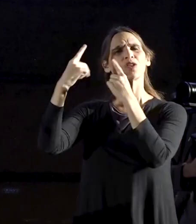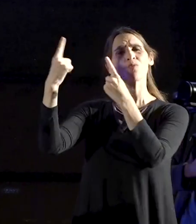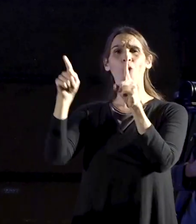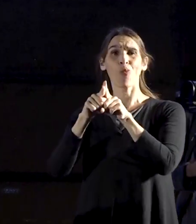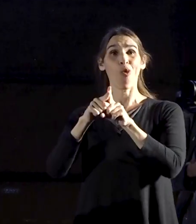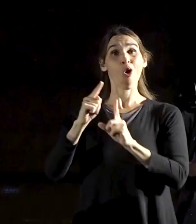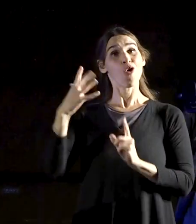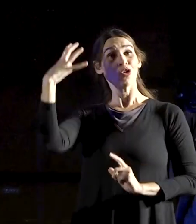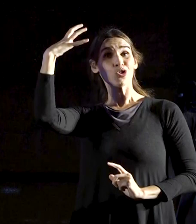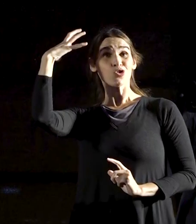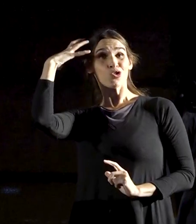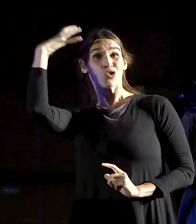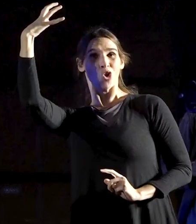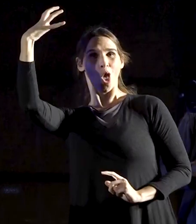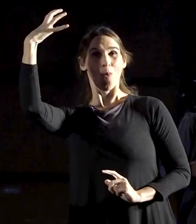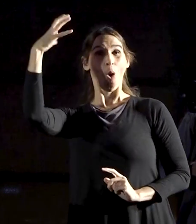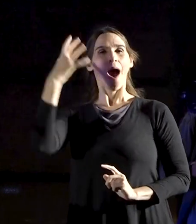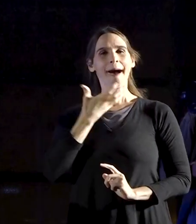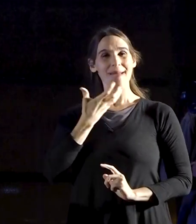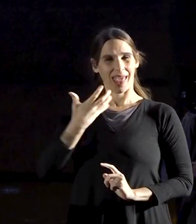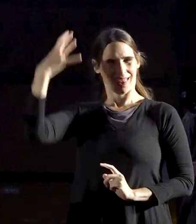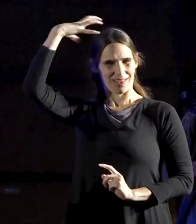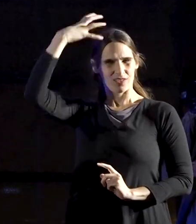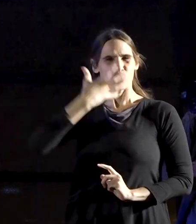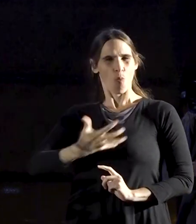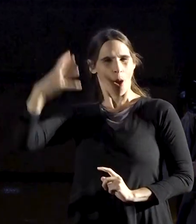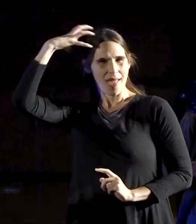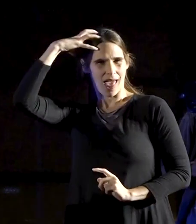the wisest of all men.